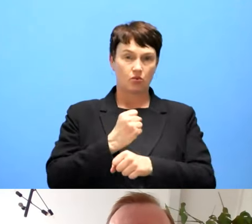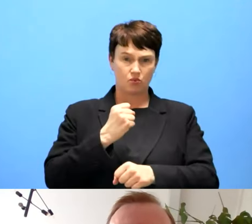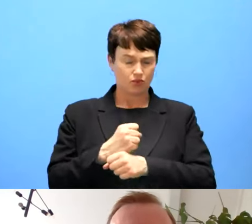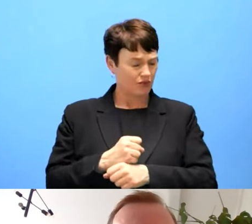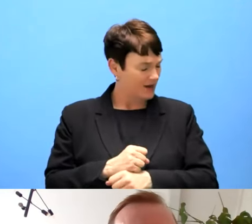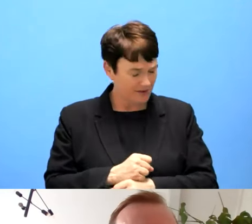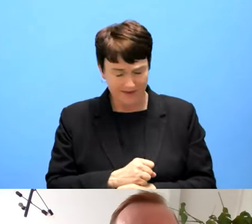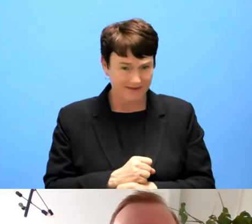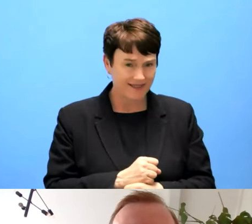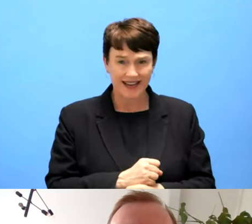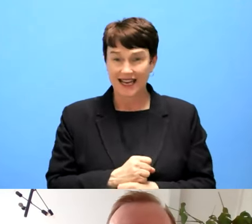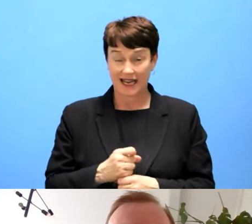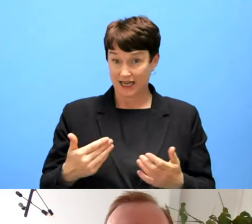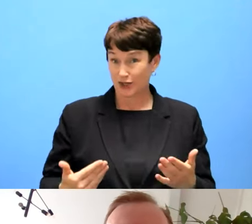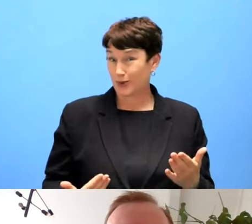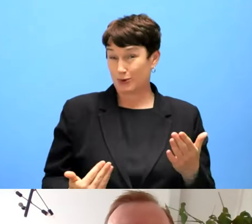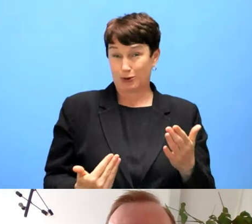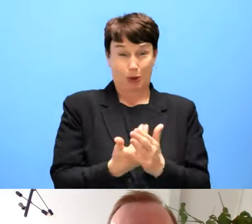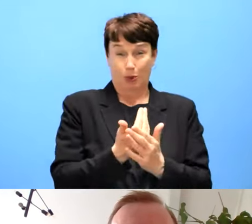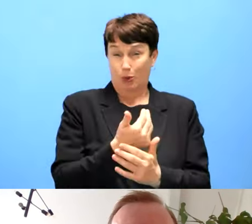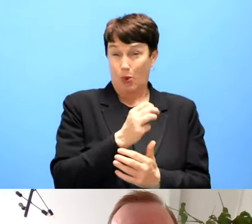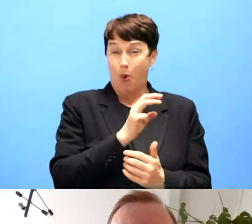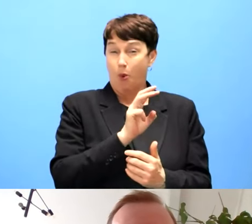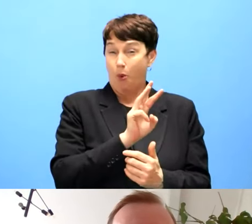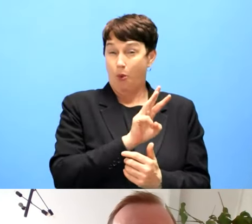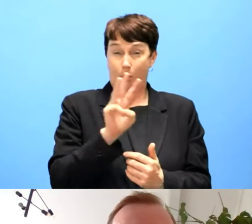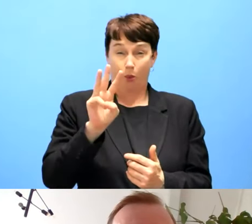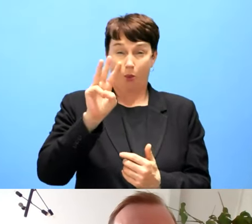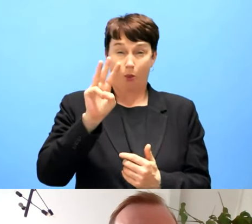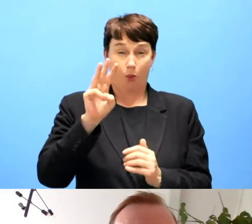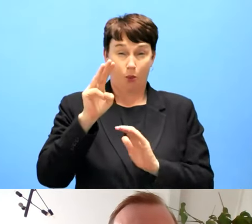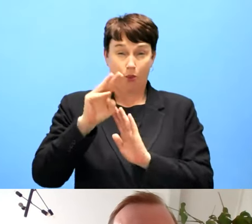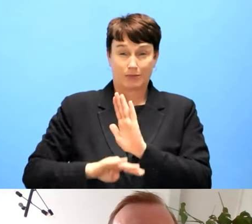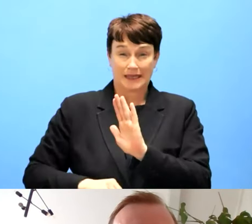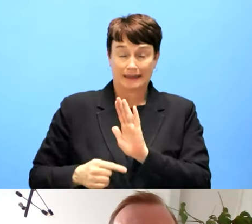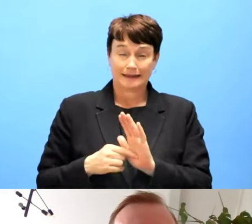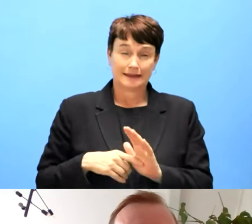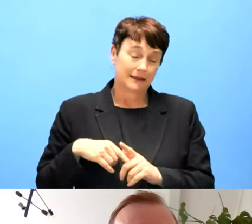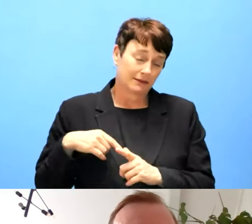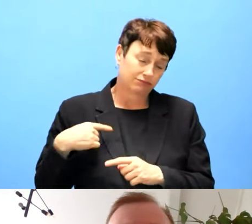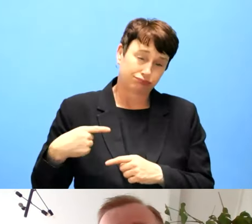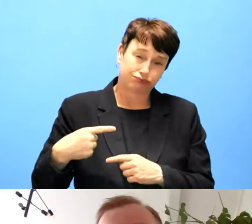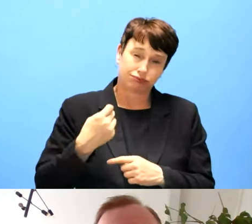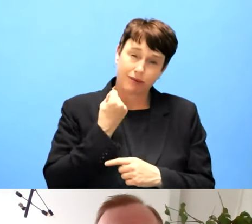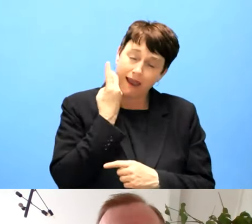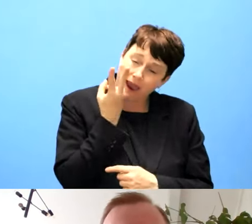New websites are being launched every day. So we need to keep, like I said that energy